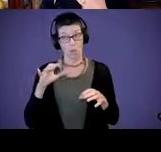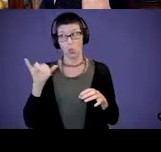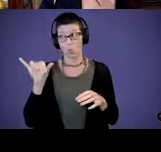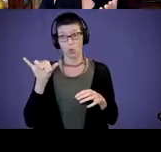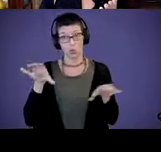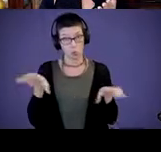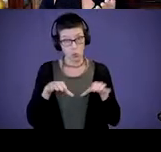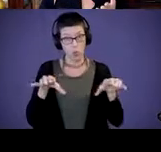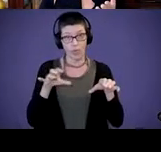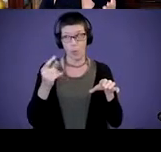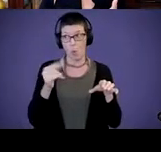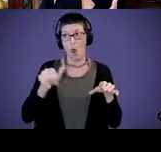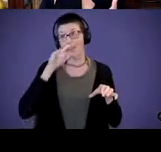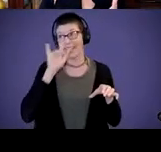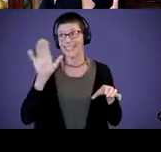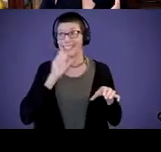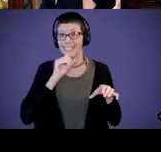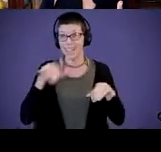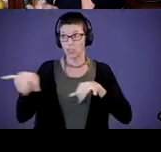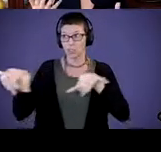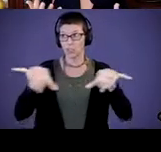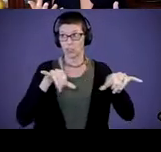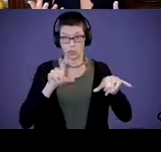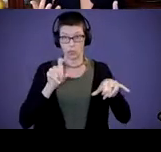at this age or at this stage? Are they doing what they should be doing?”